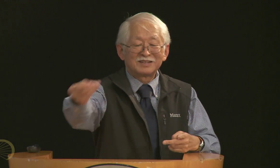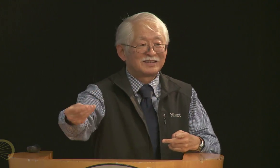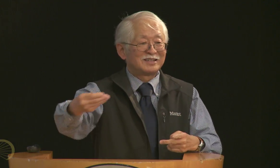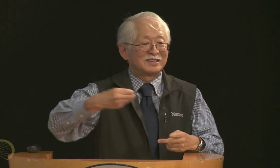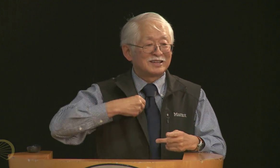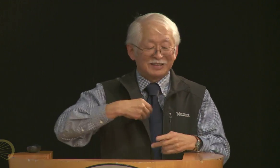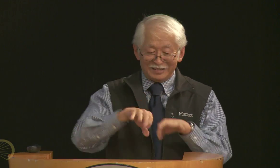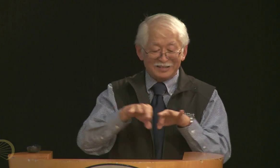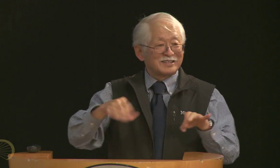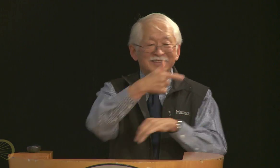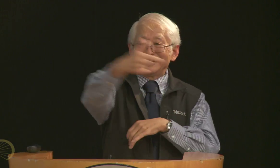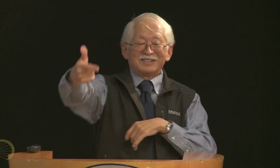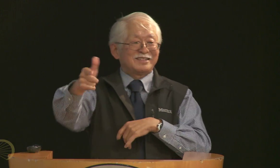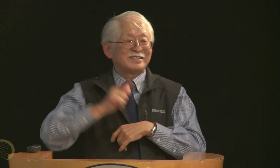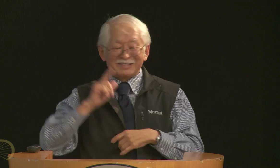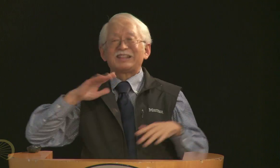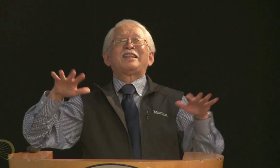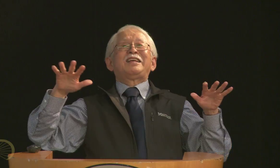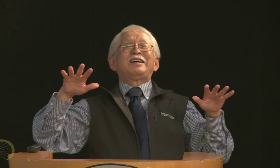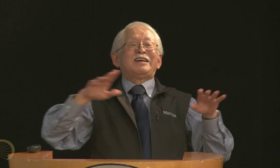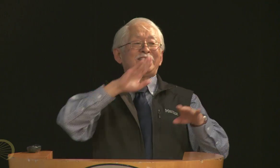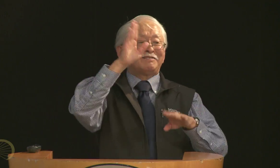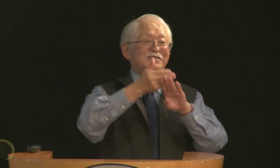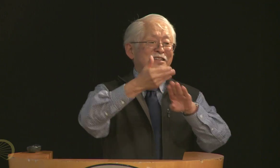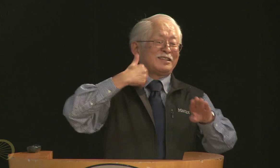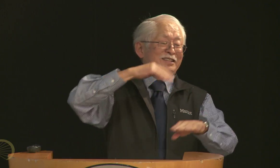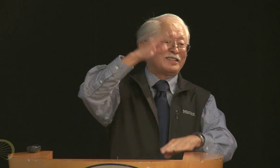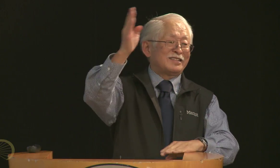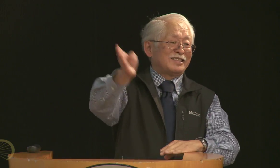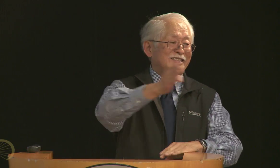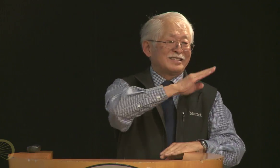but instead of handing it to me, they handed it to Delight